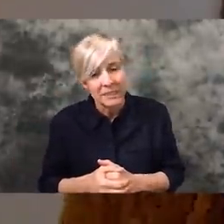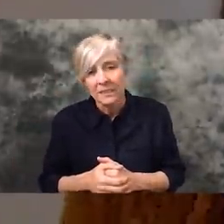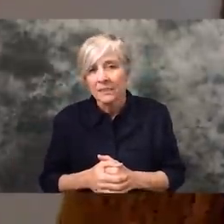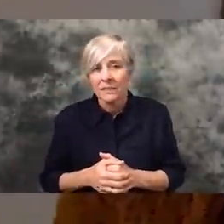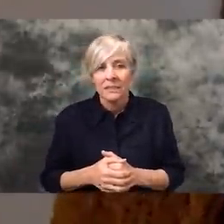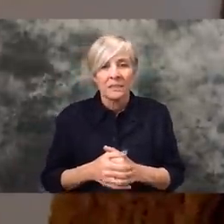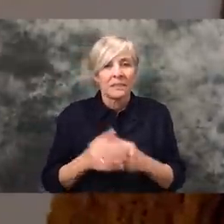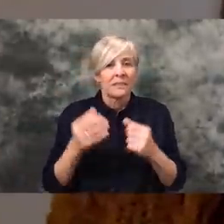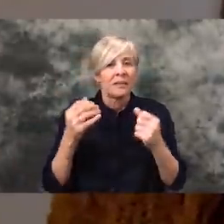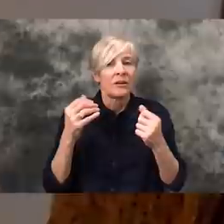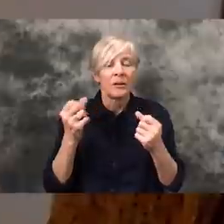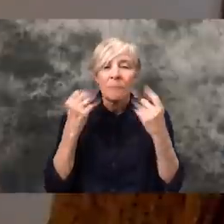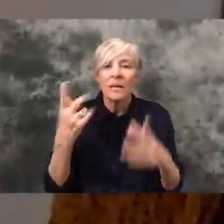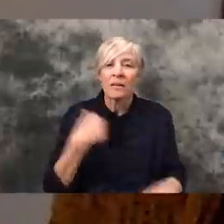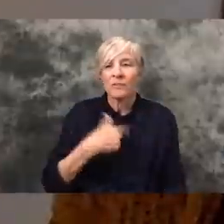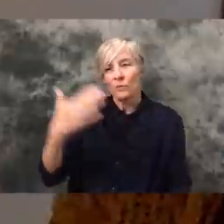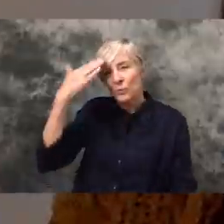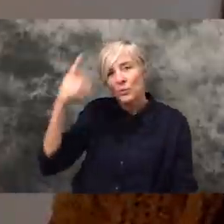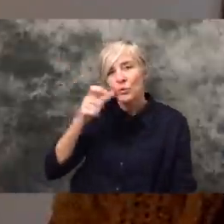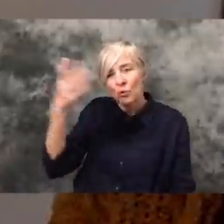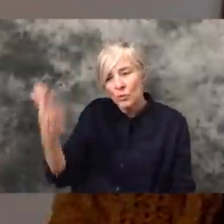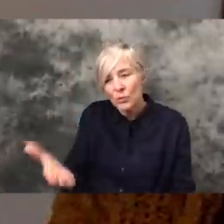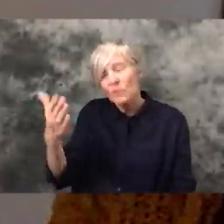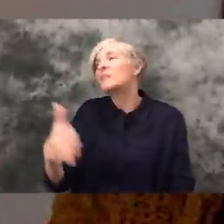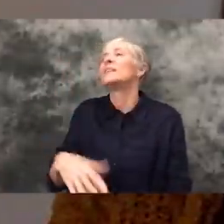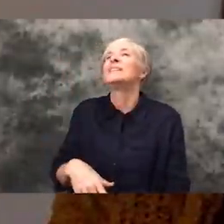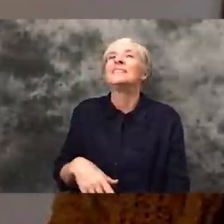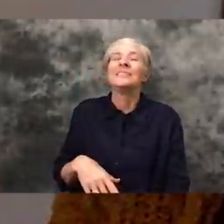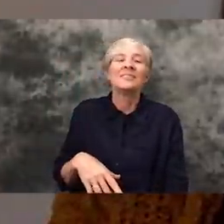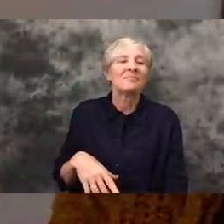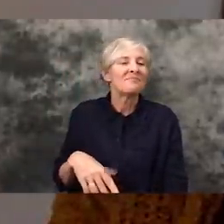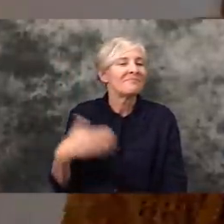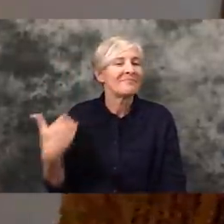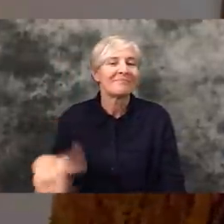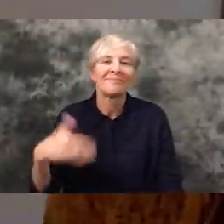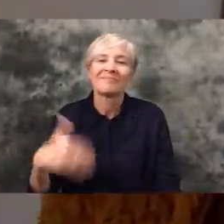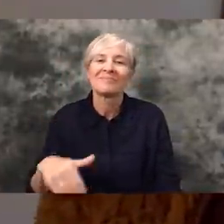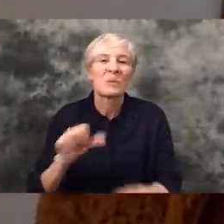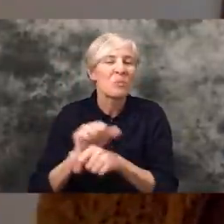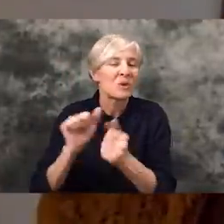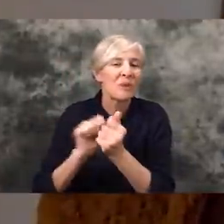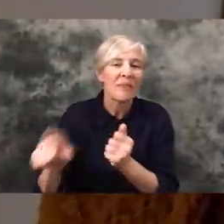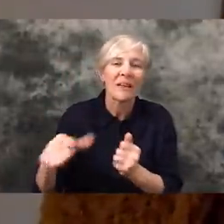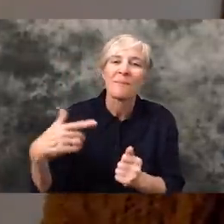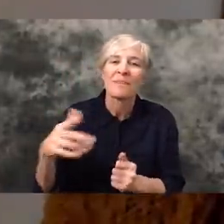many of us that knew him and worked with him just really knew that he was a